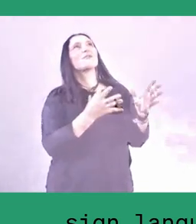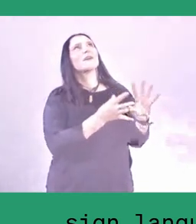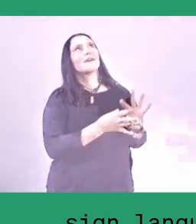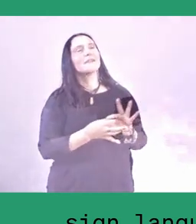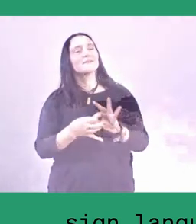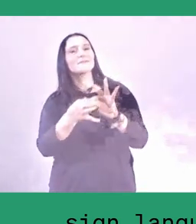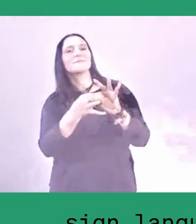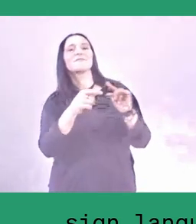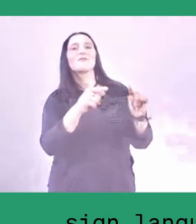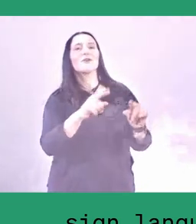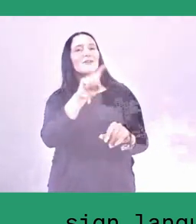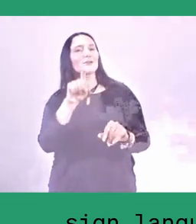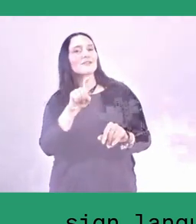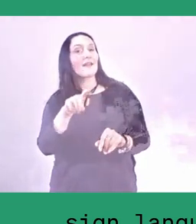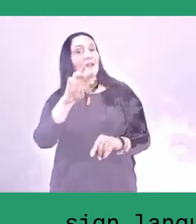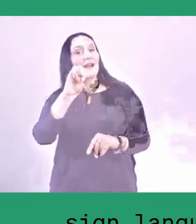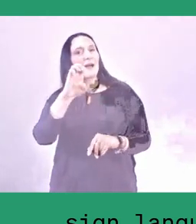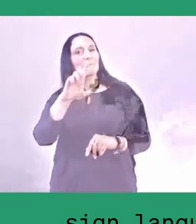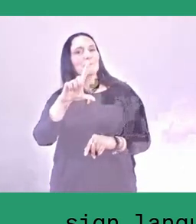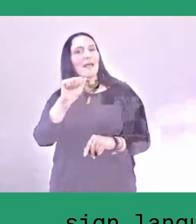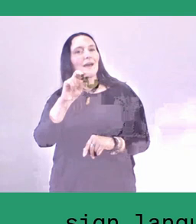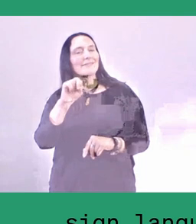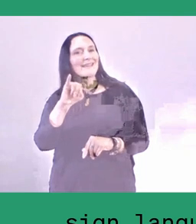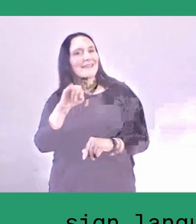so, Melani, if you could please share with us this...